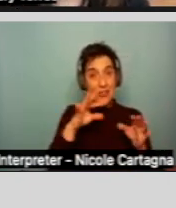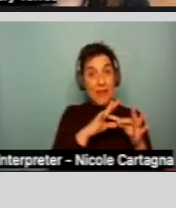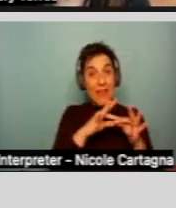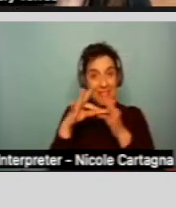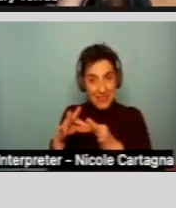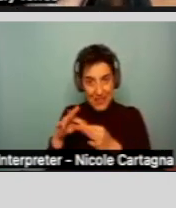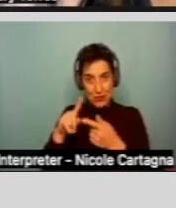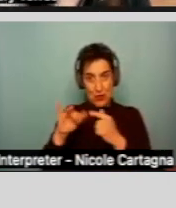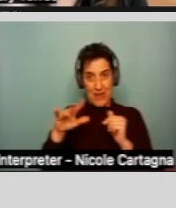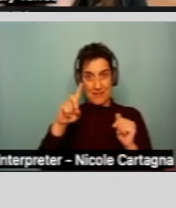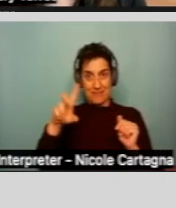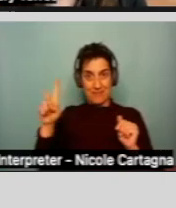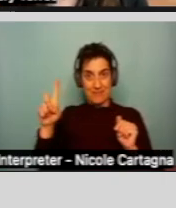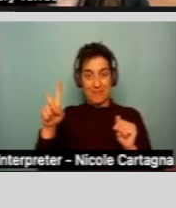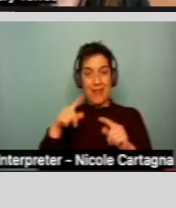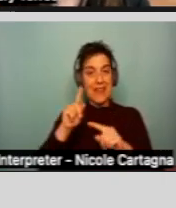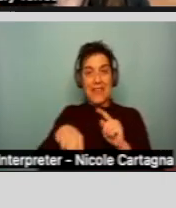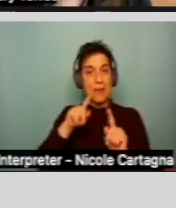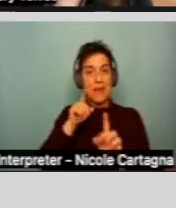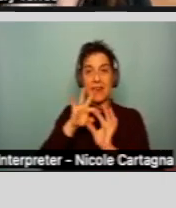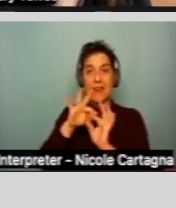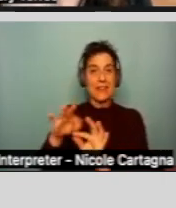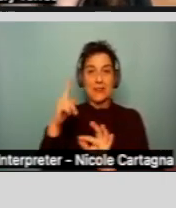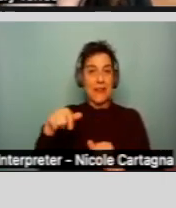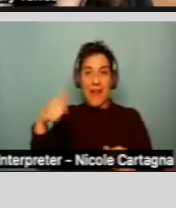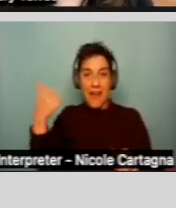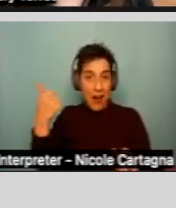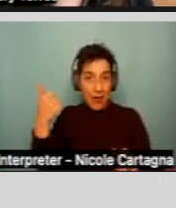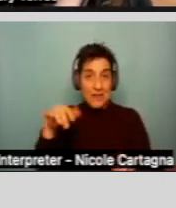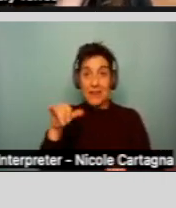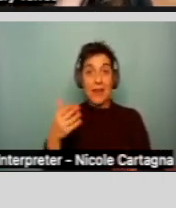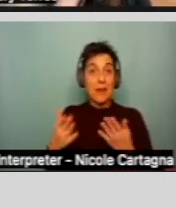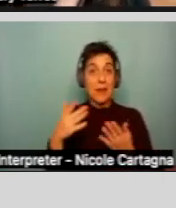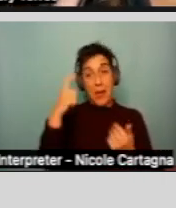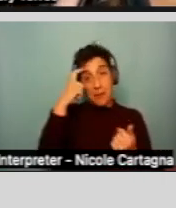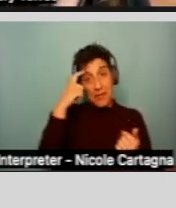It can't be connected to something else, like maybe a mental disorder, it must be connected